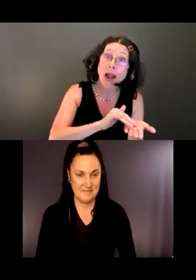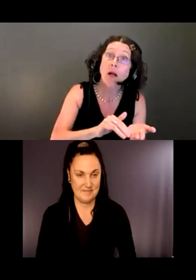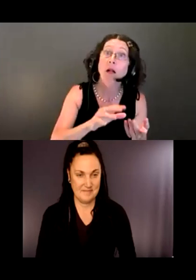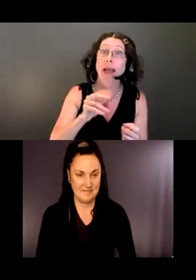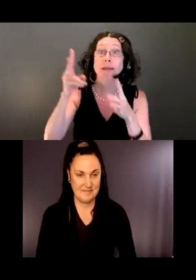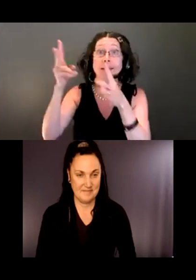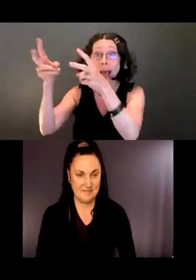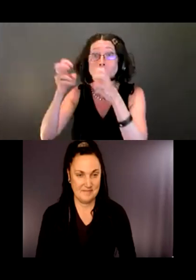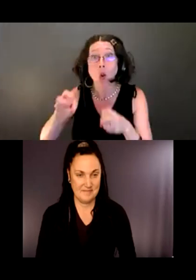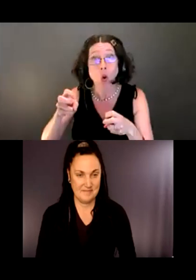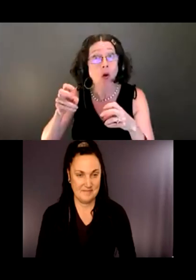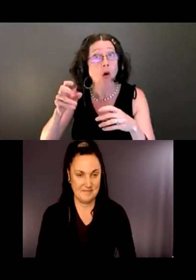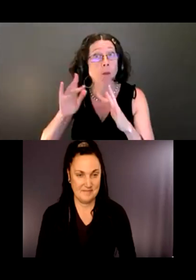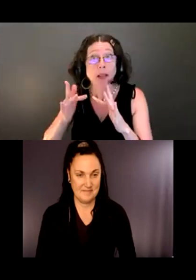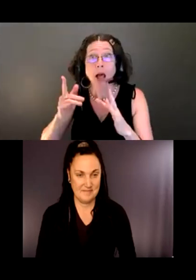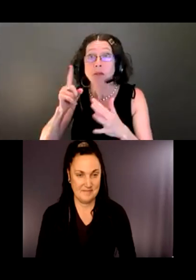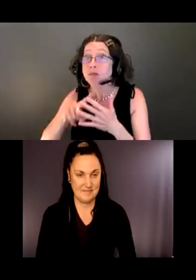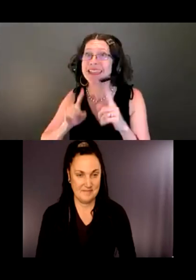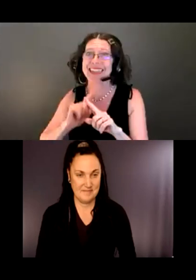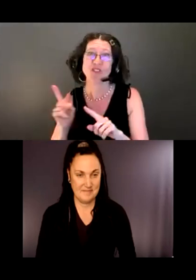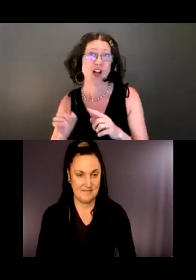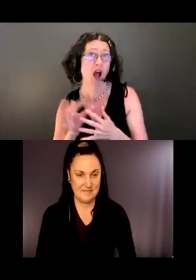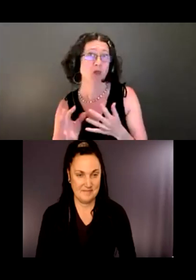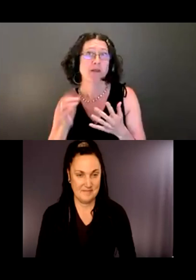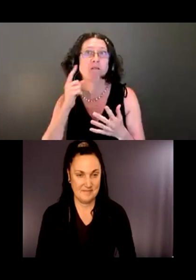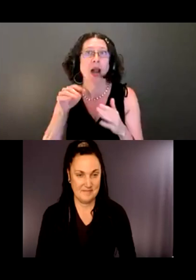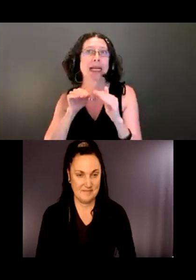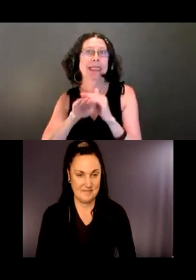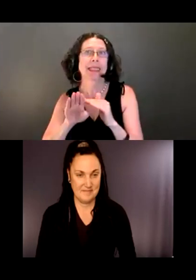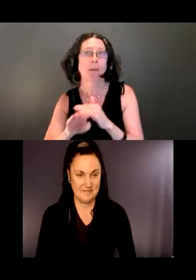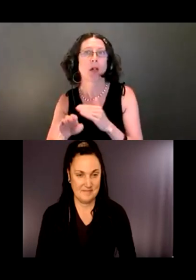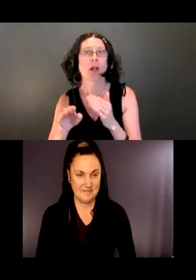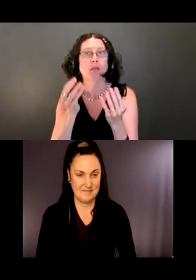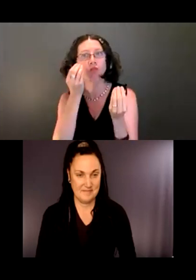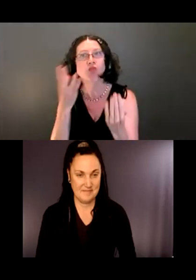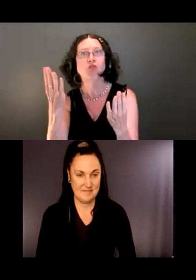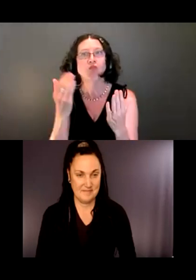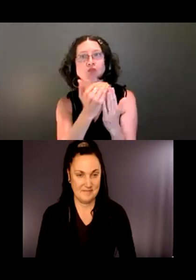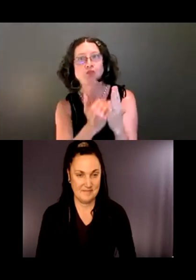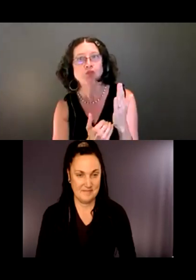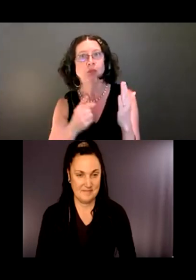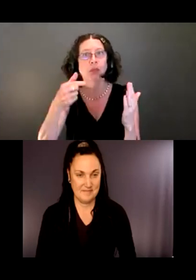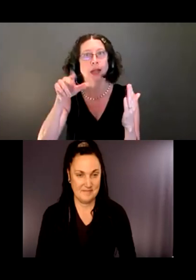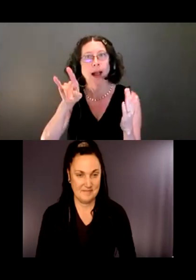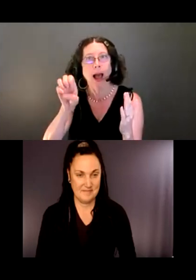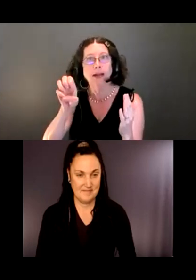There's a number of options to make accessible guides. Next. The next idea we had was to create accessible maps.